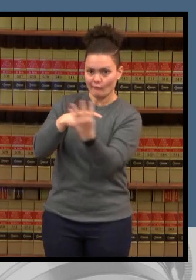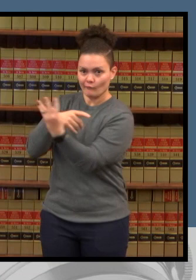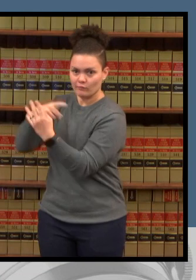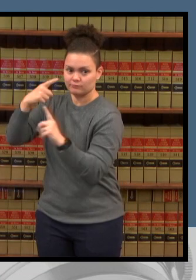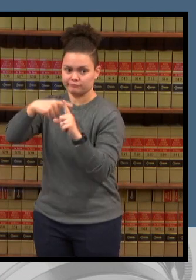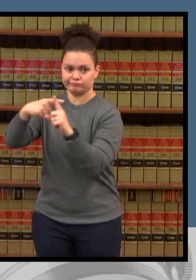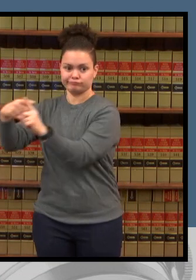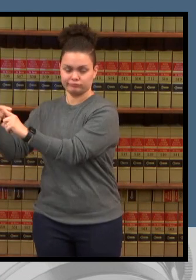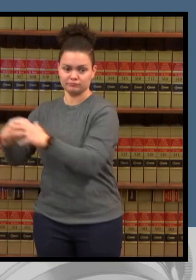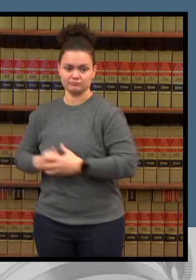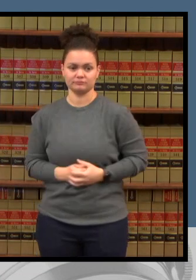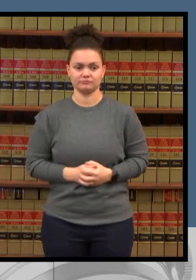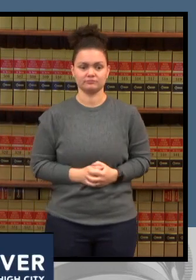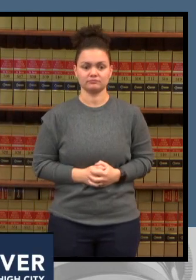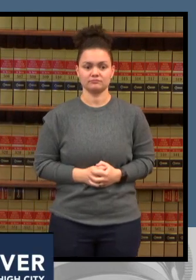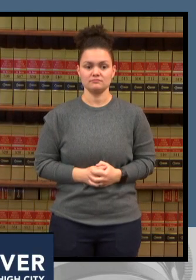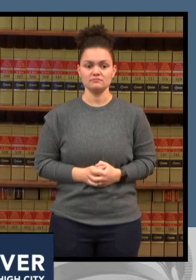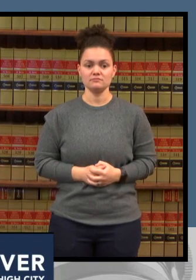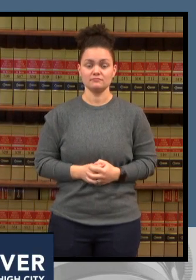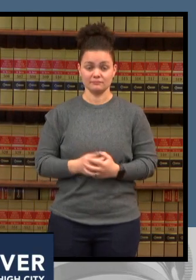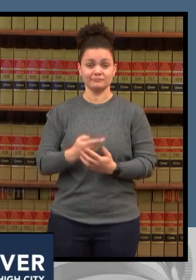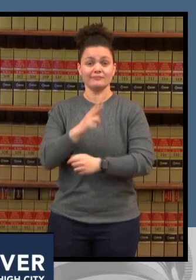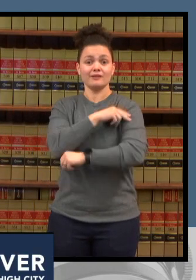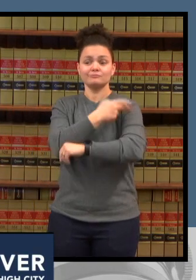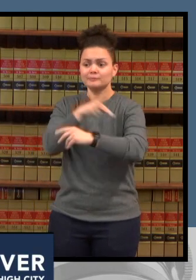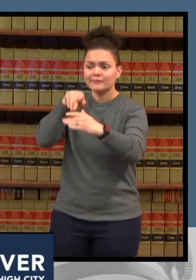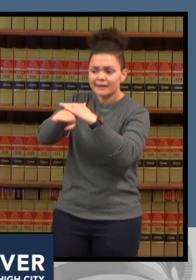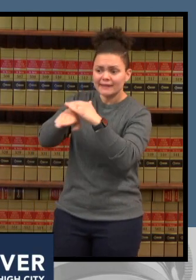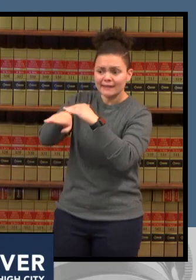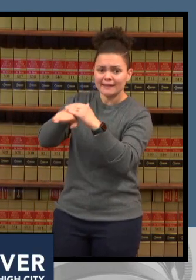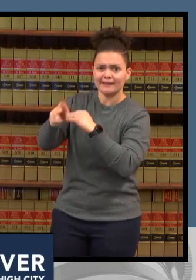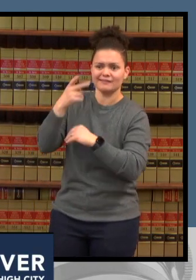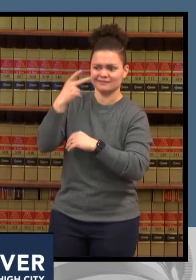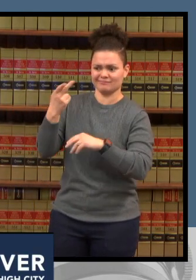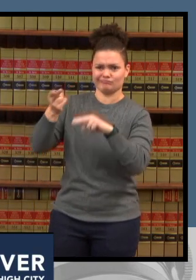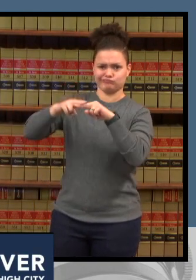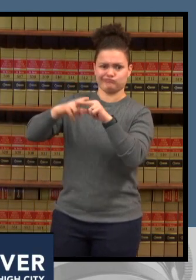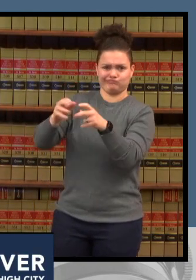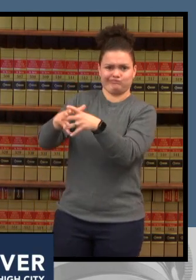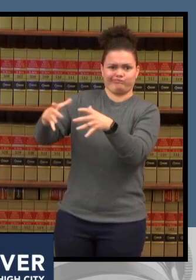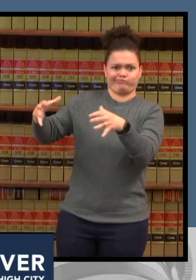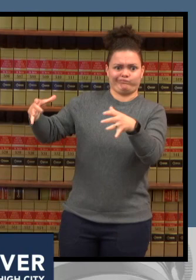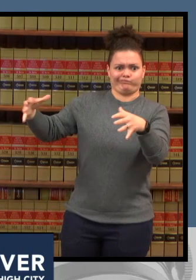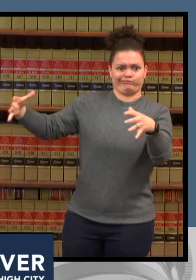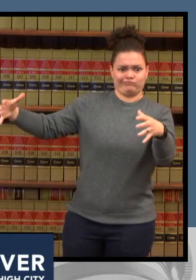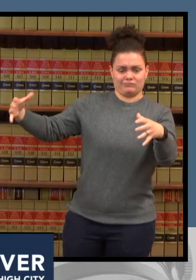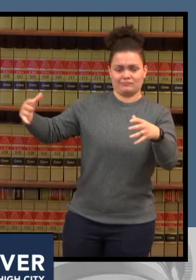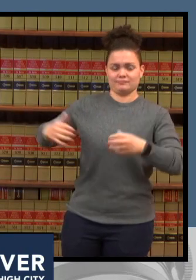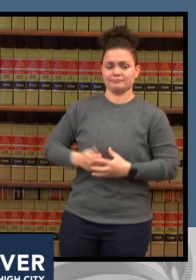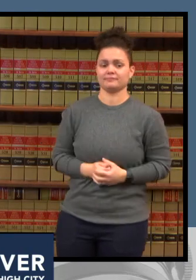are climate again hospital capacity is razor thin and as we will hear from folks in just a moment